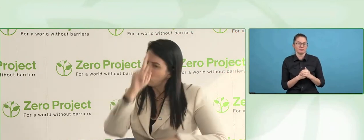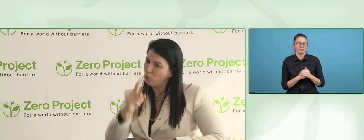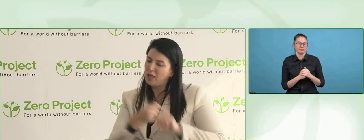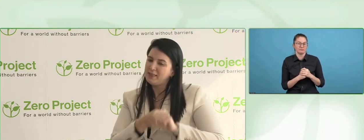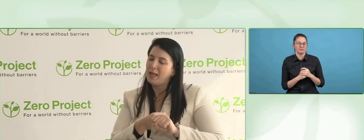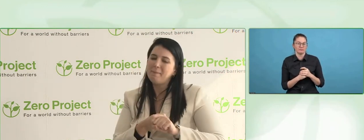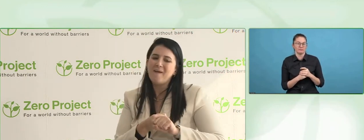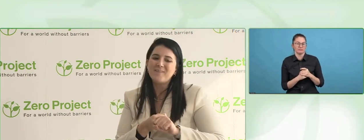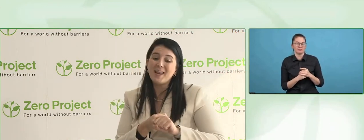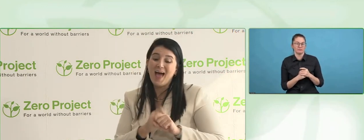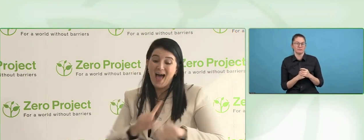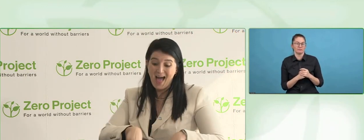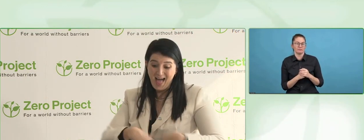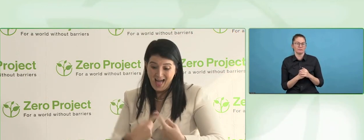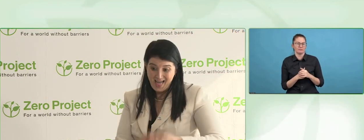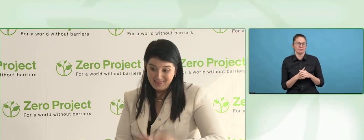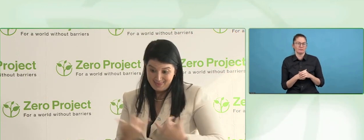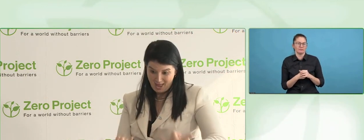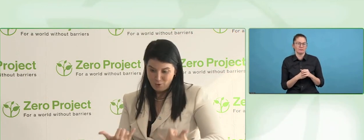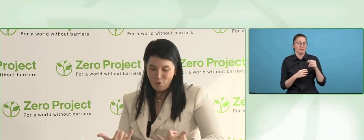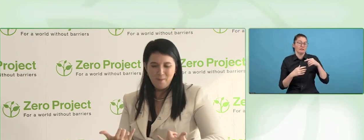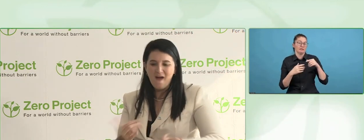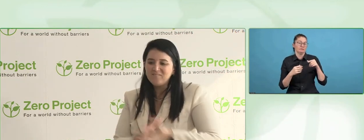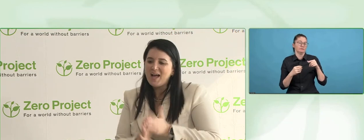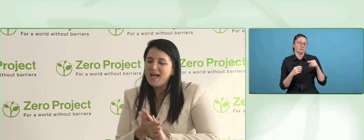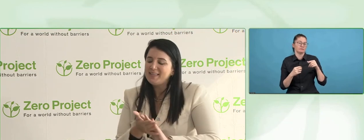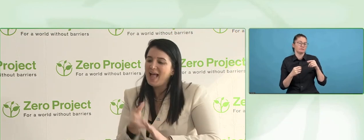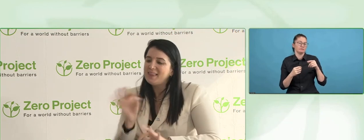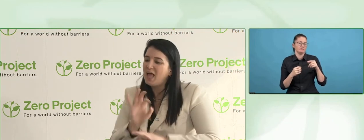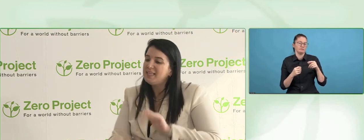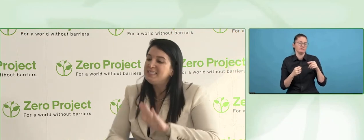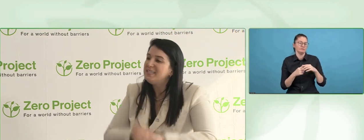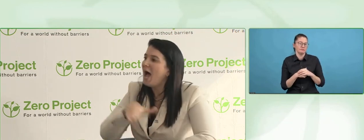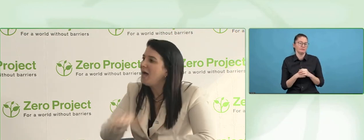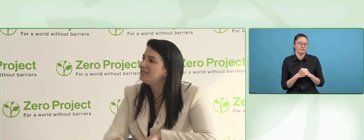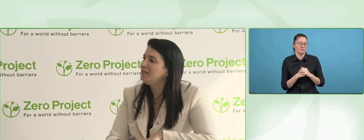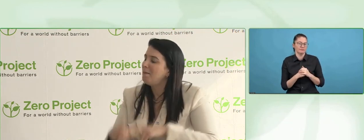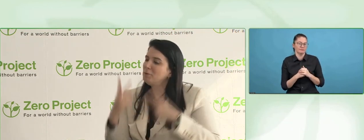in the Parliament that is fighting the situation, but until today, no